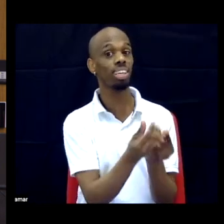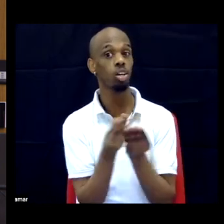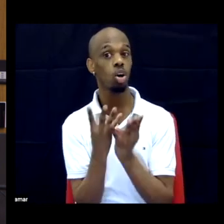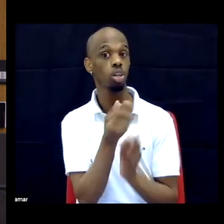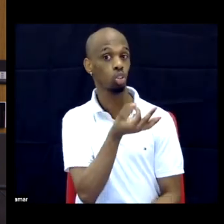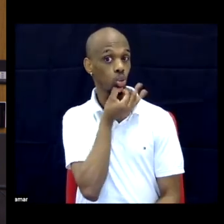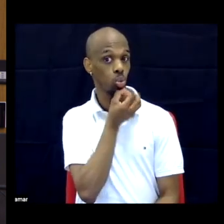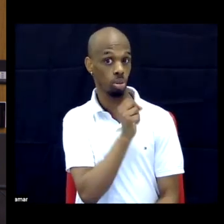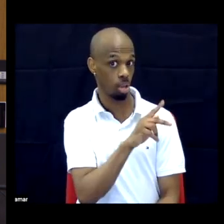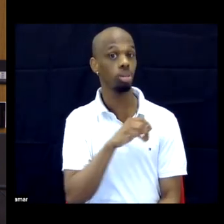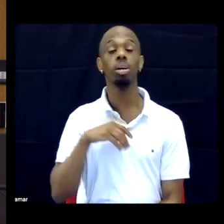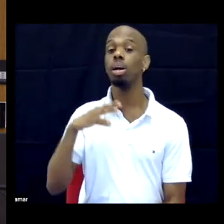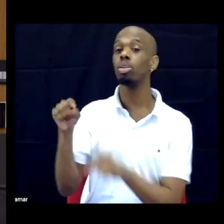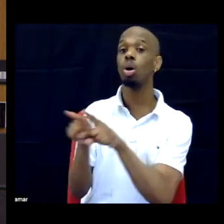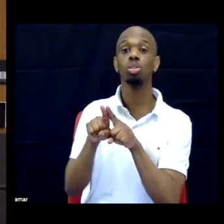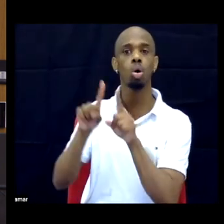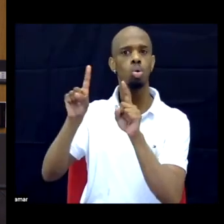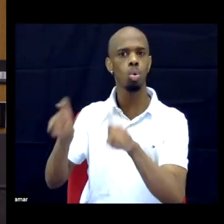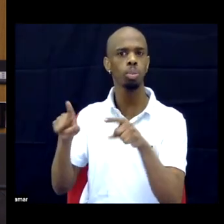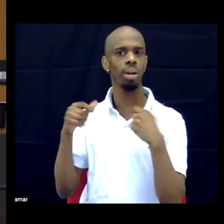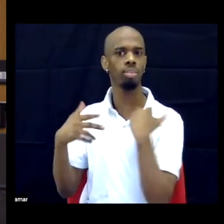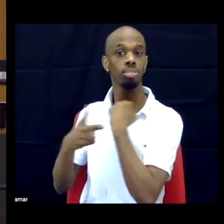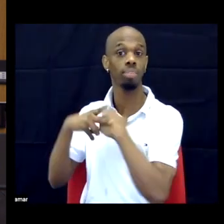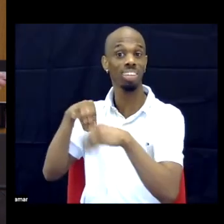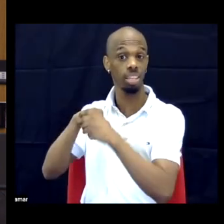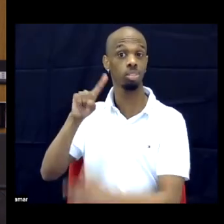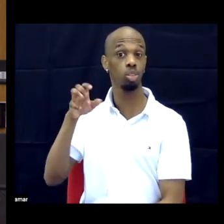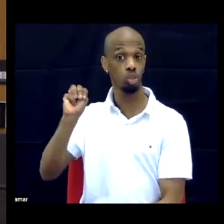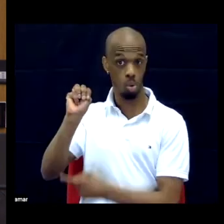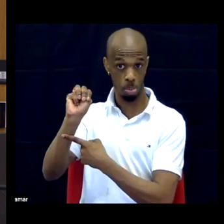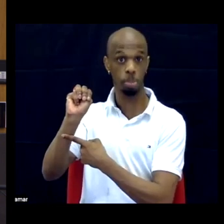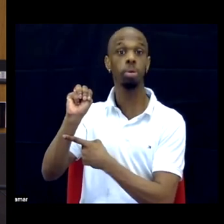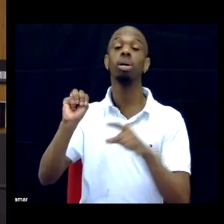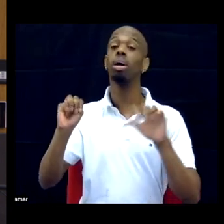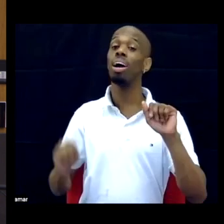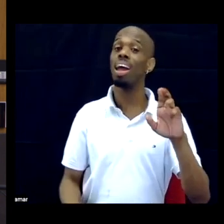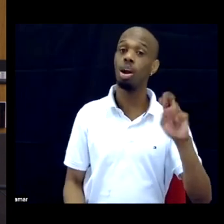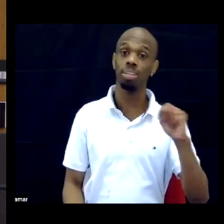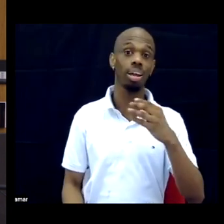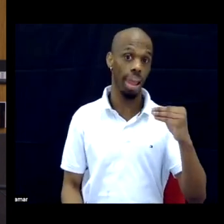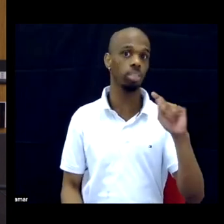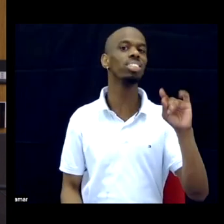And so Erin and Tina and -- they are collecting the questions and we will give them to Jonathan